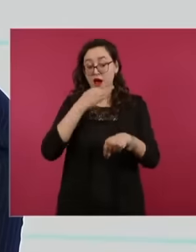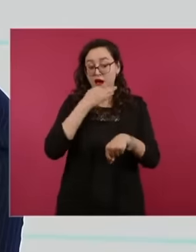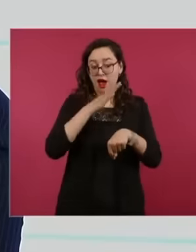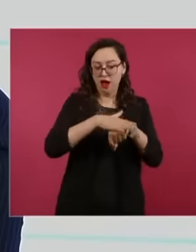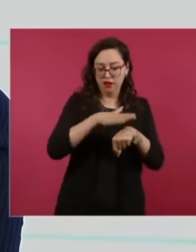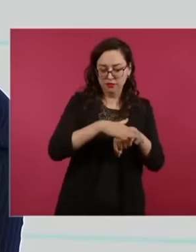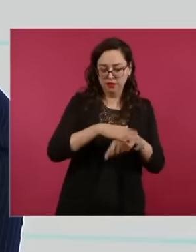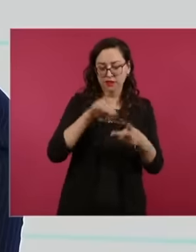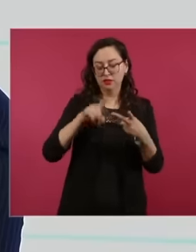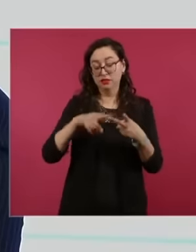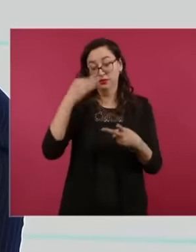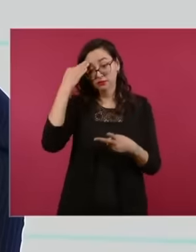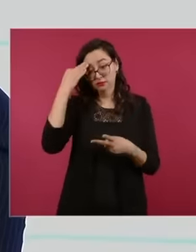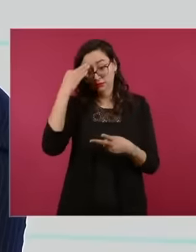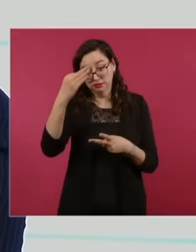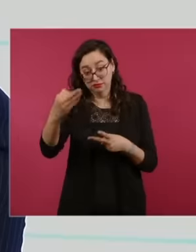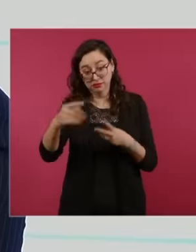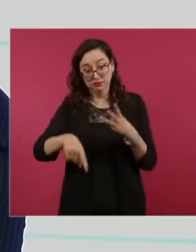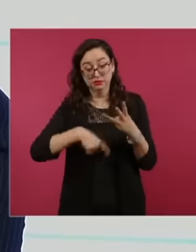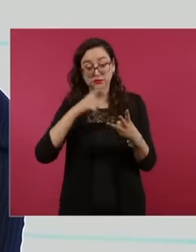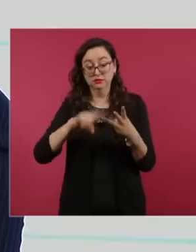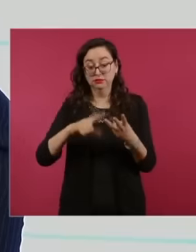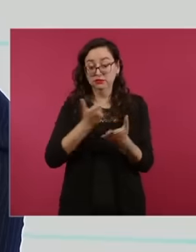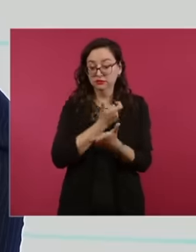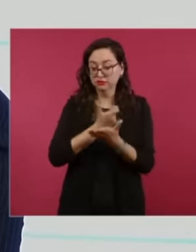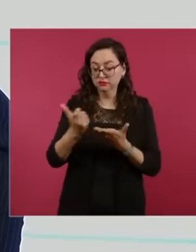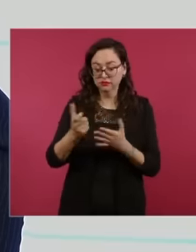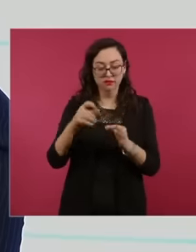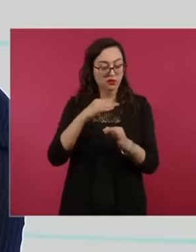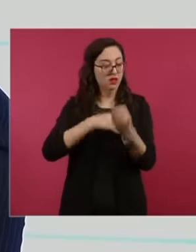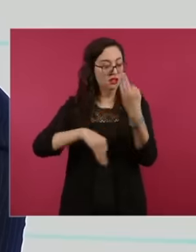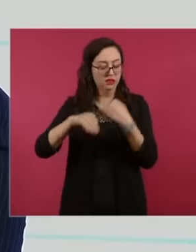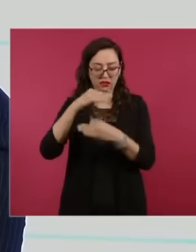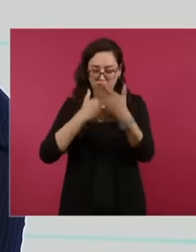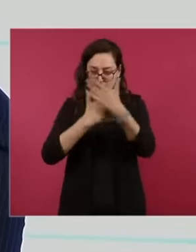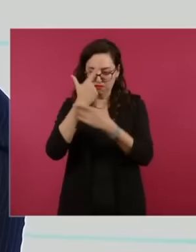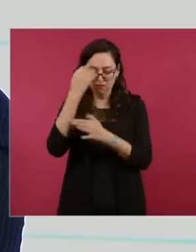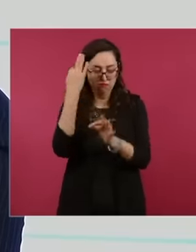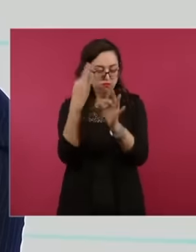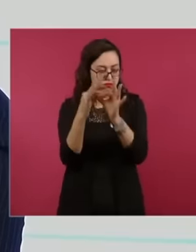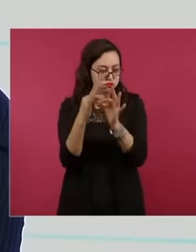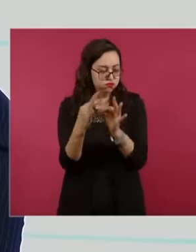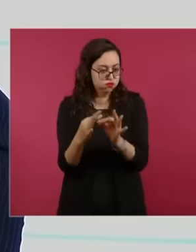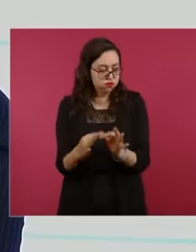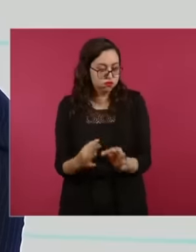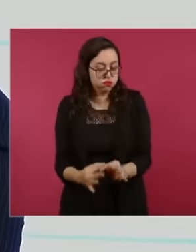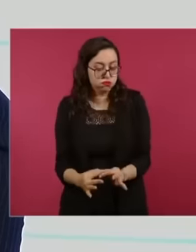have been carried out on time and in the correct manner. We also have that in the procedures and controversies